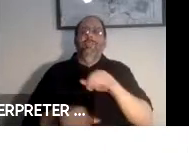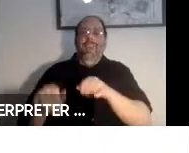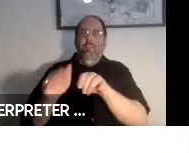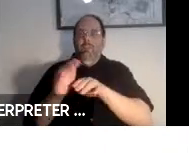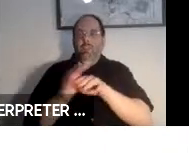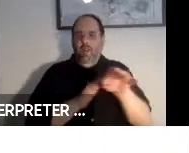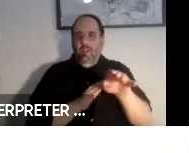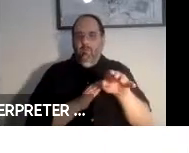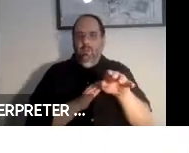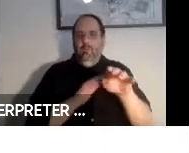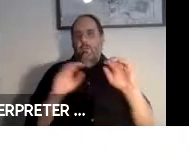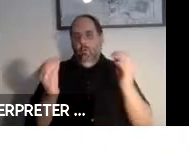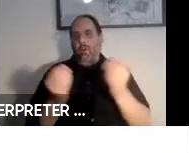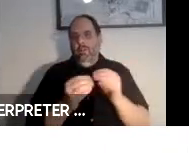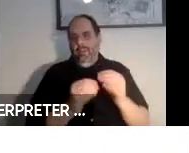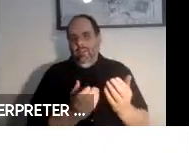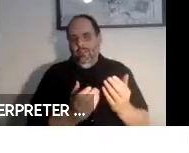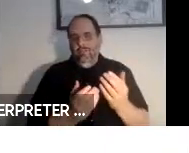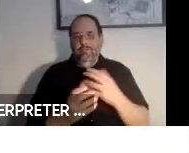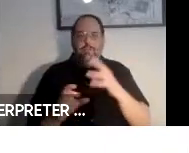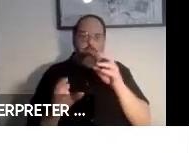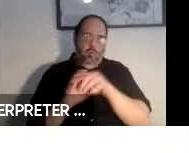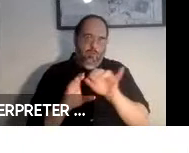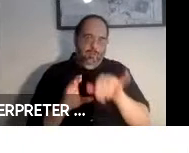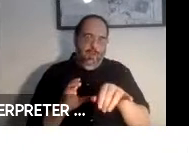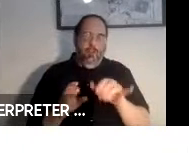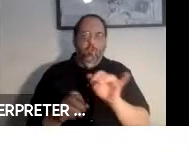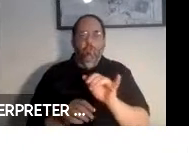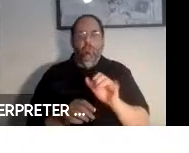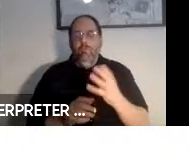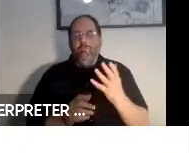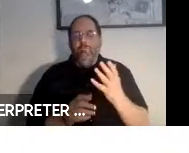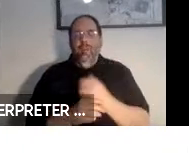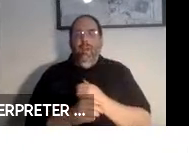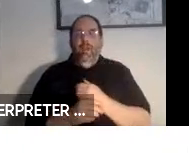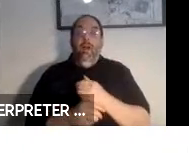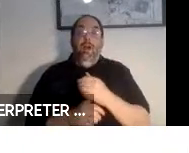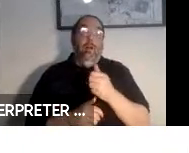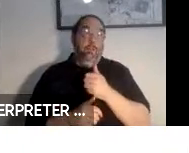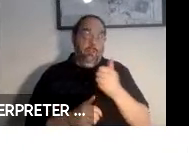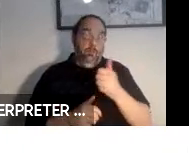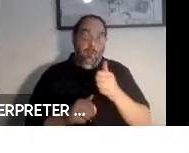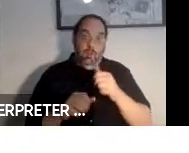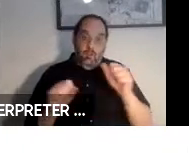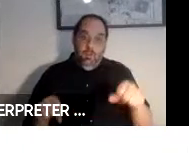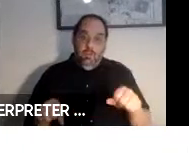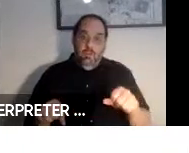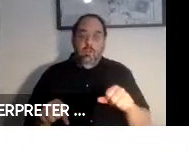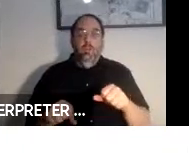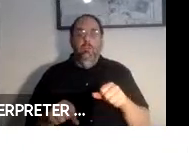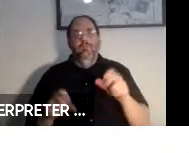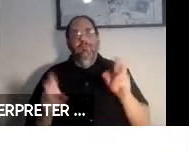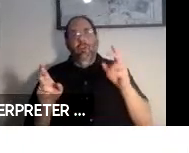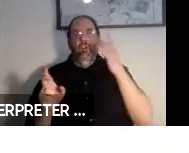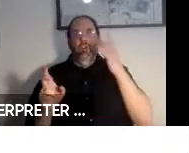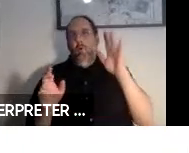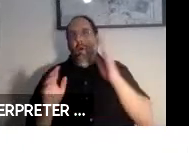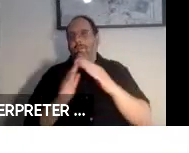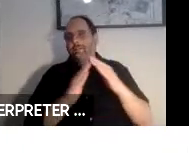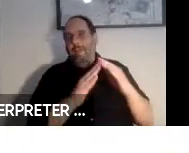organizations, ISO intelligent transportation systems, ISO smart cities, geospatial consortiums,